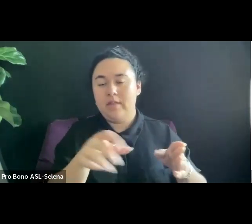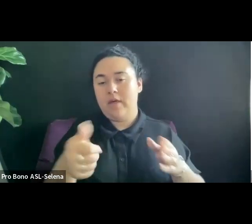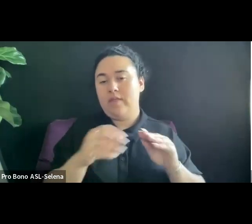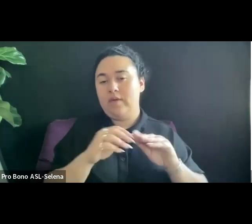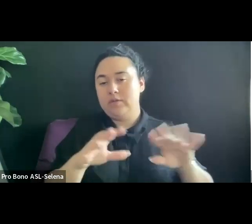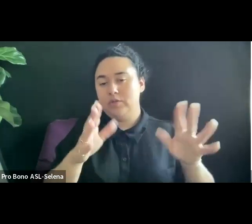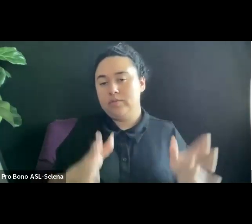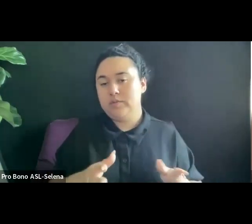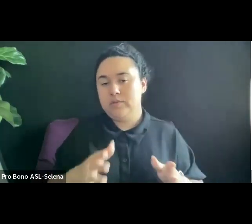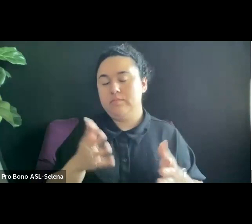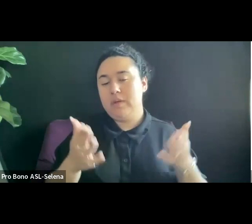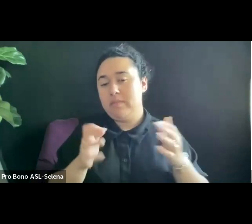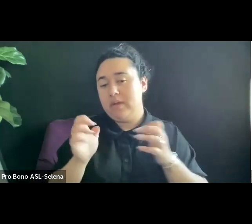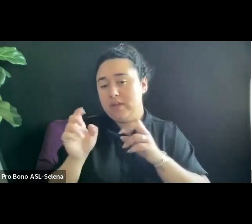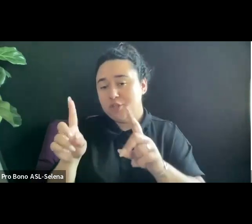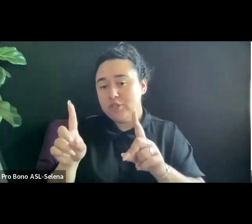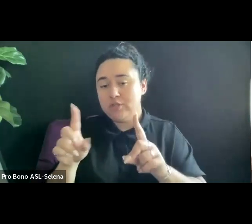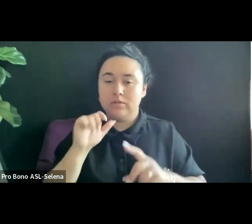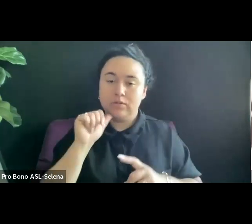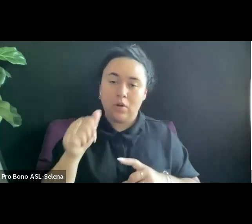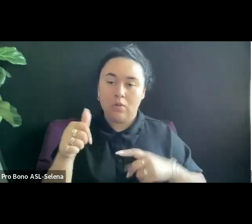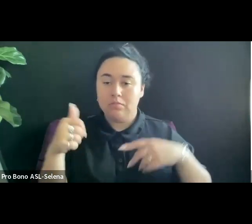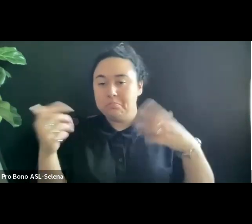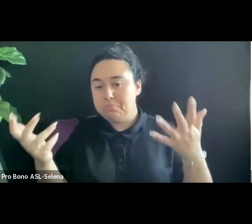DON'T, IF THEY DO HOME VIDEO F THEY DON'T.